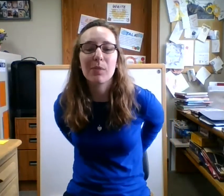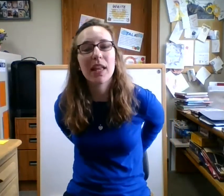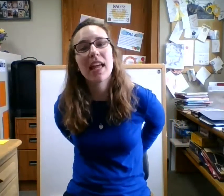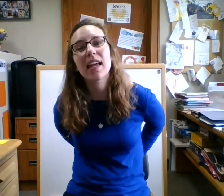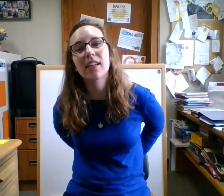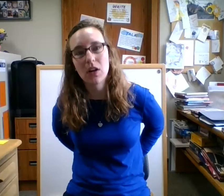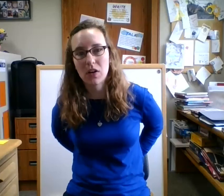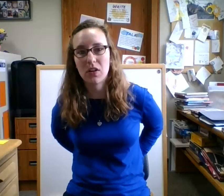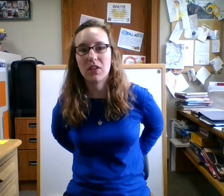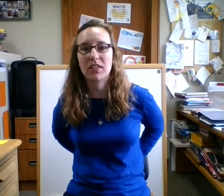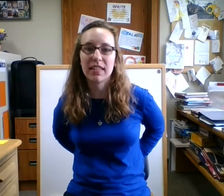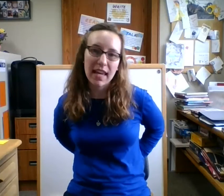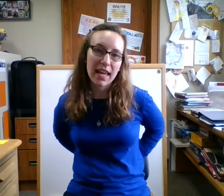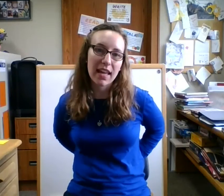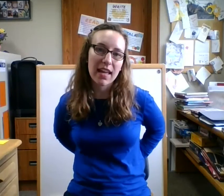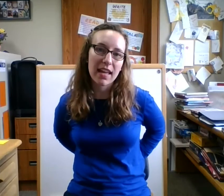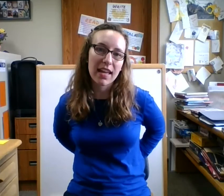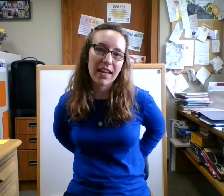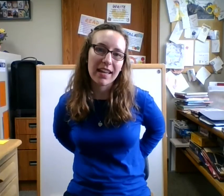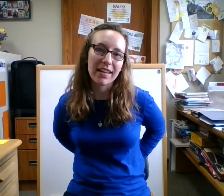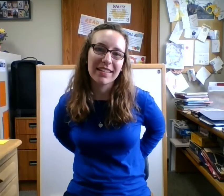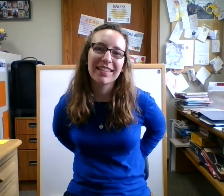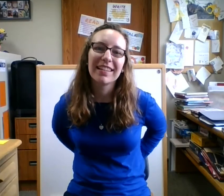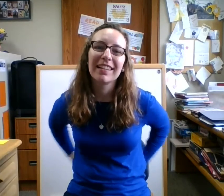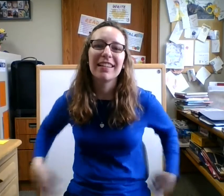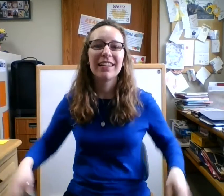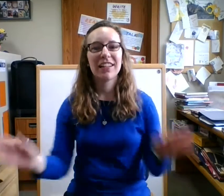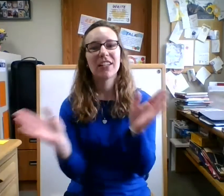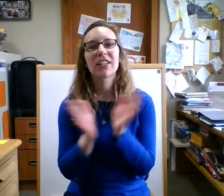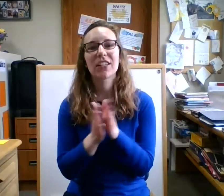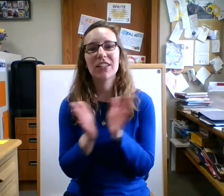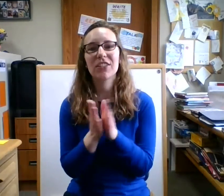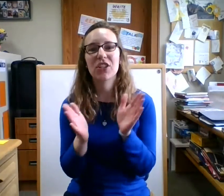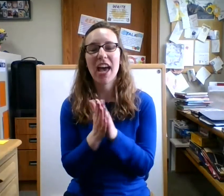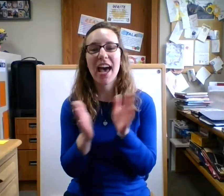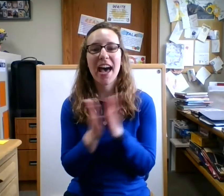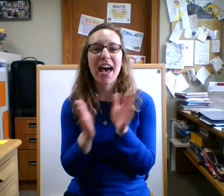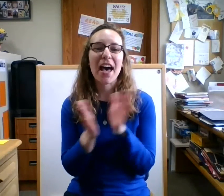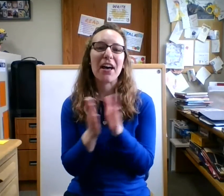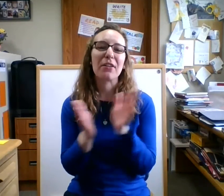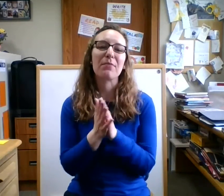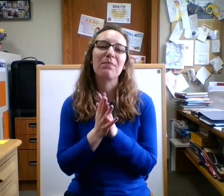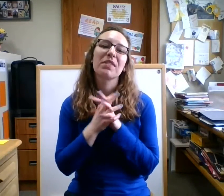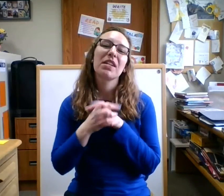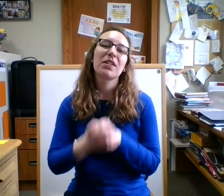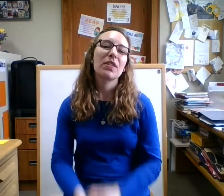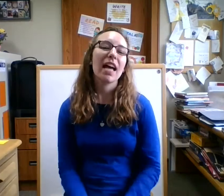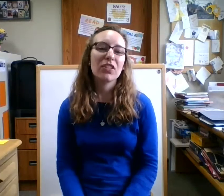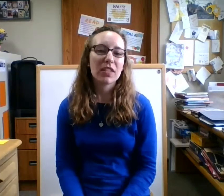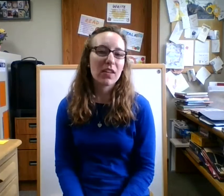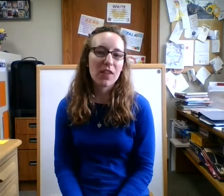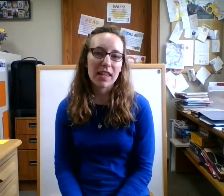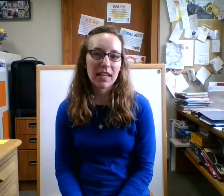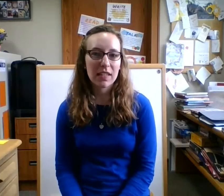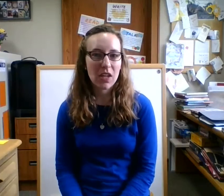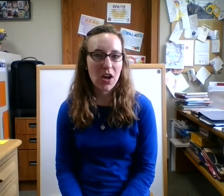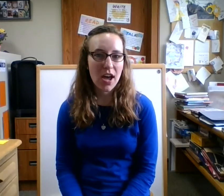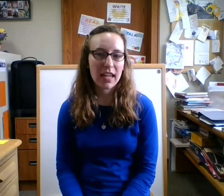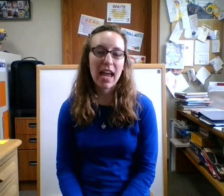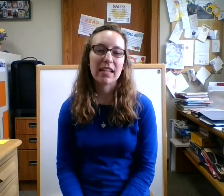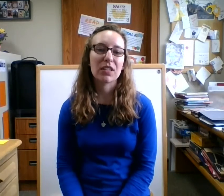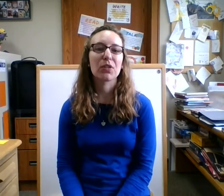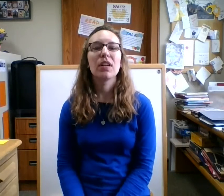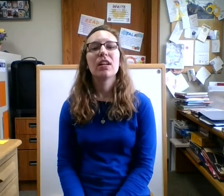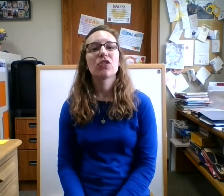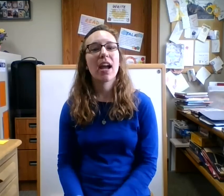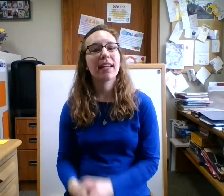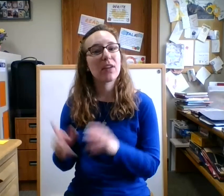played all day good job so that's just a fun little song it has you trying out